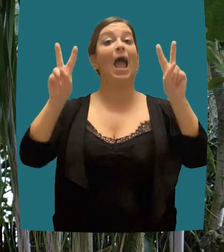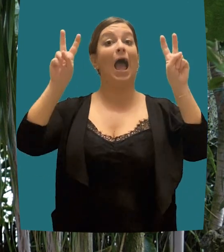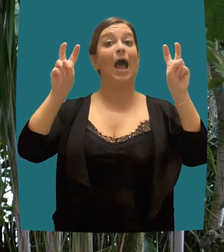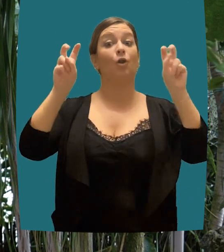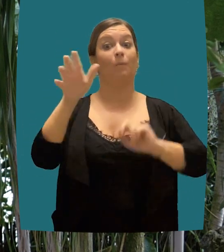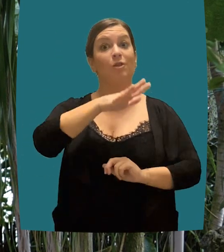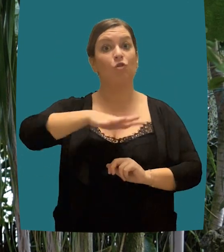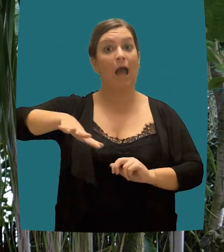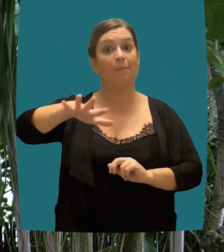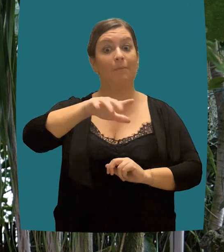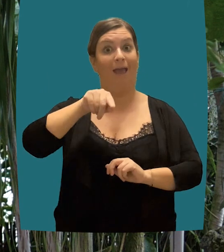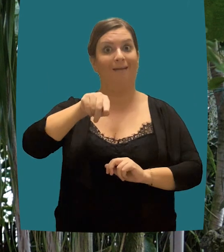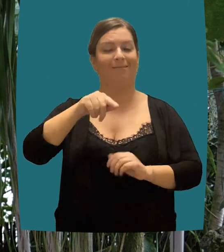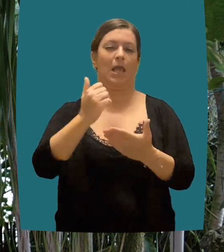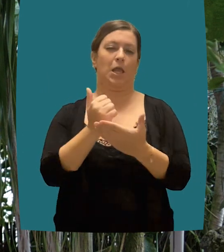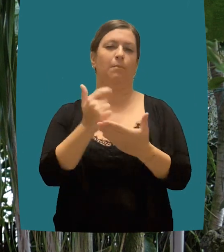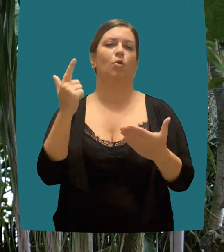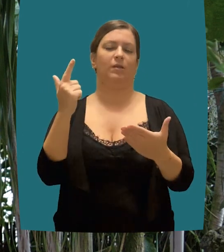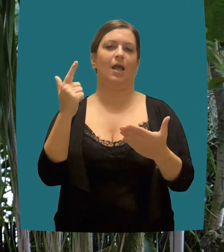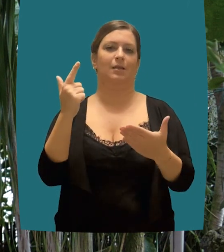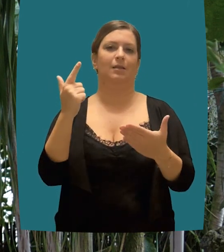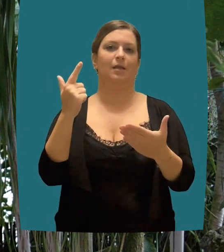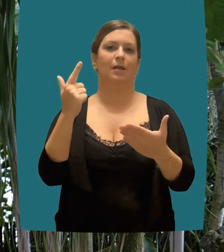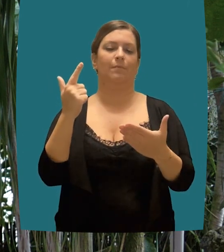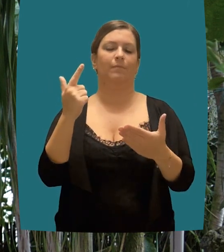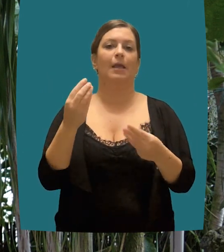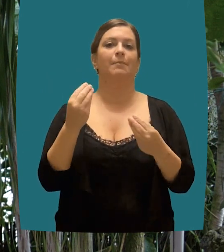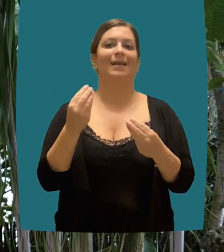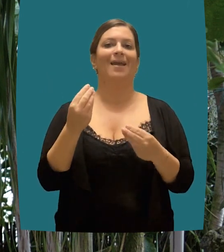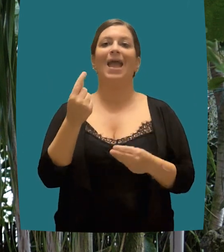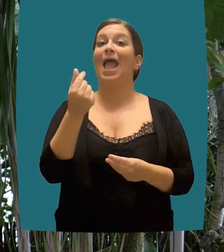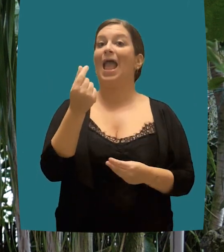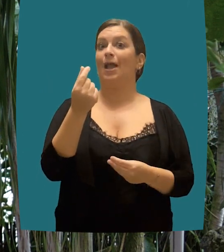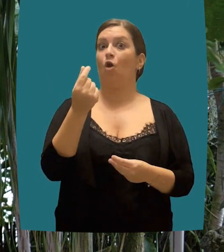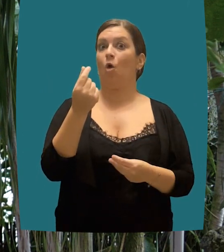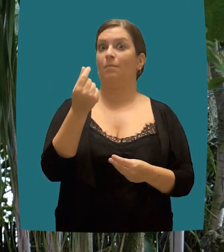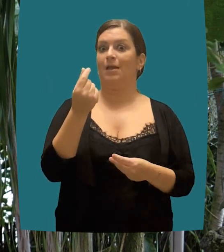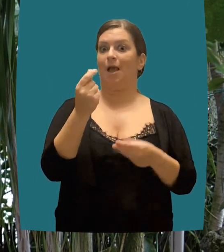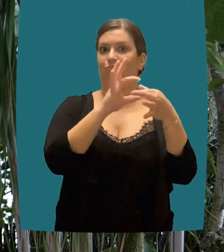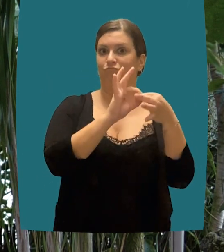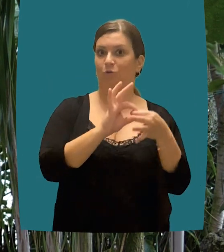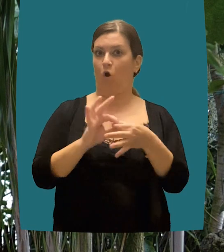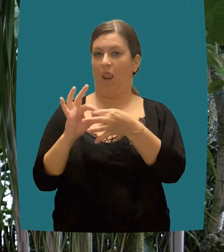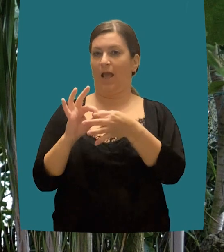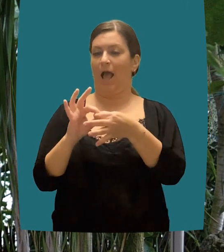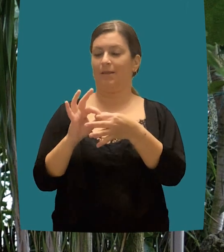In other words, how does the law respond to pollution? Our environmental law is governed by the so-called Environmental